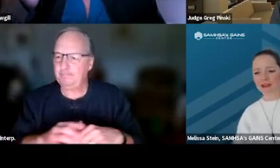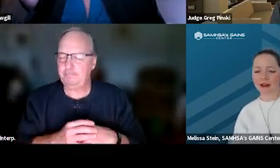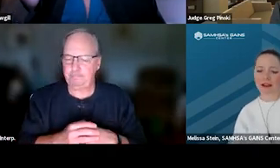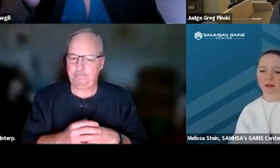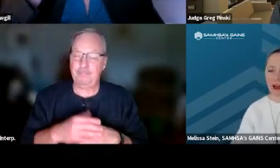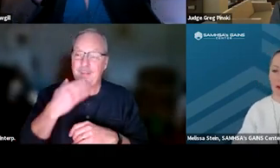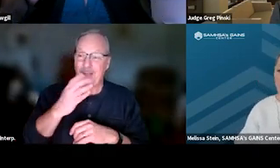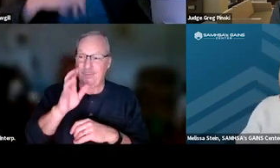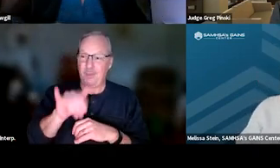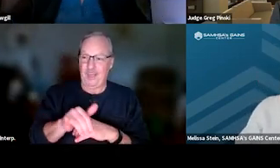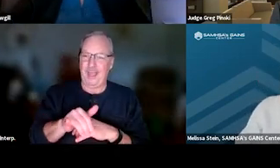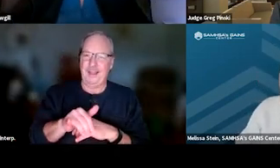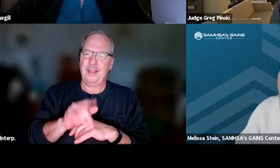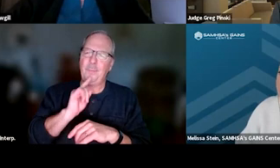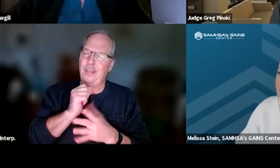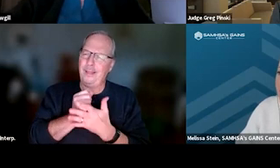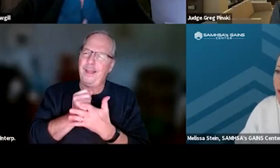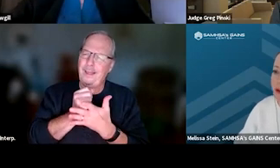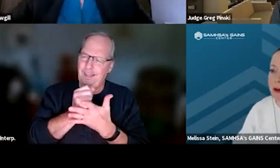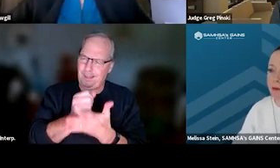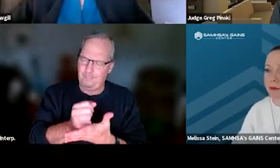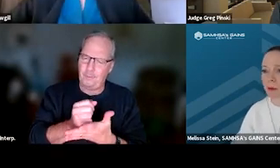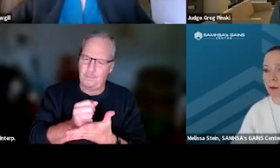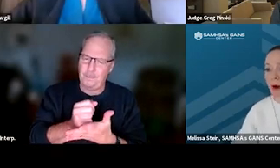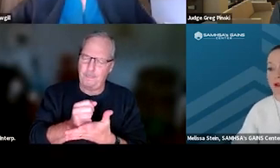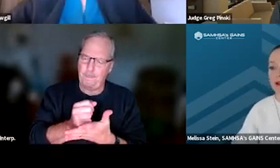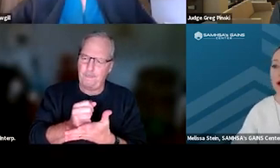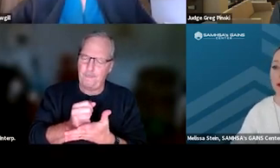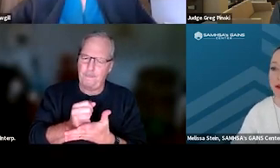That's really helpful. And there was some requests around